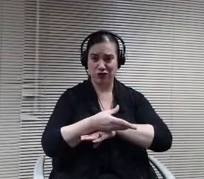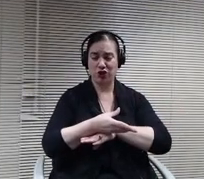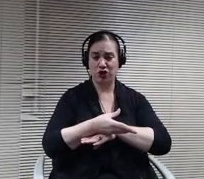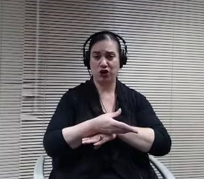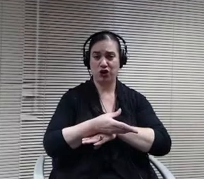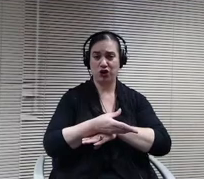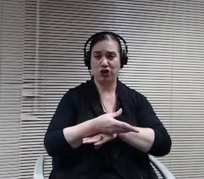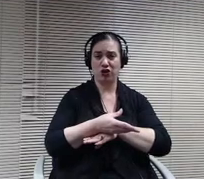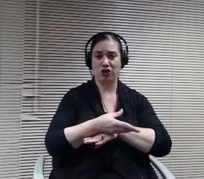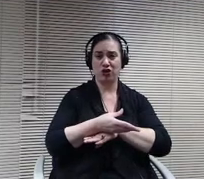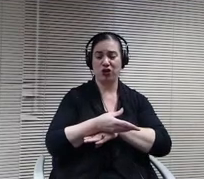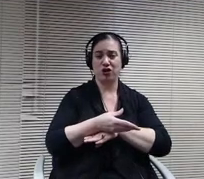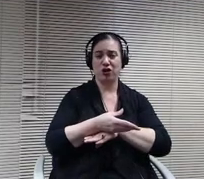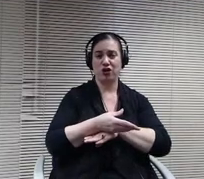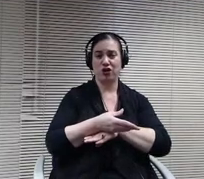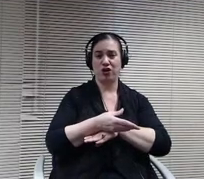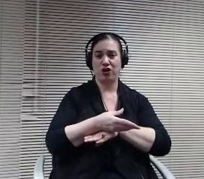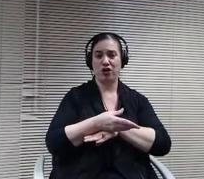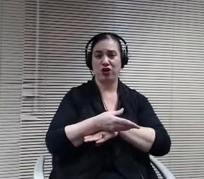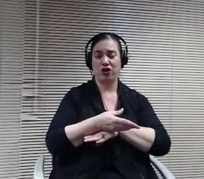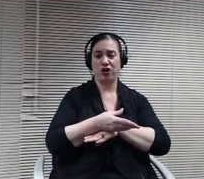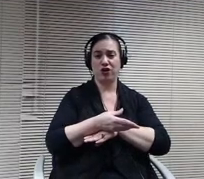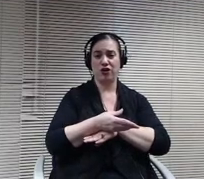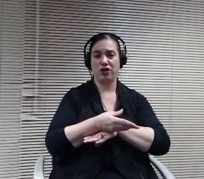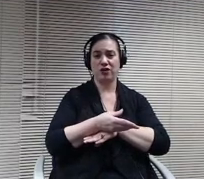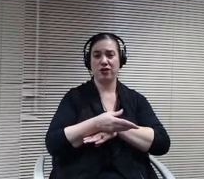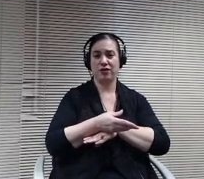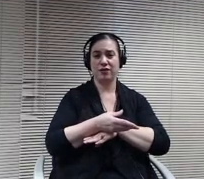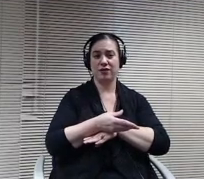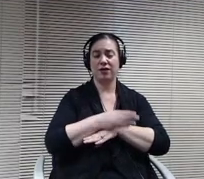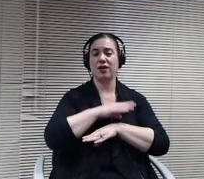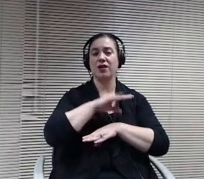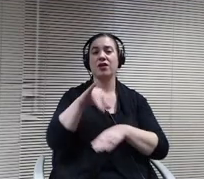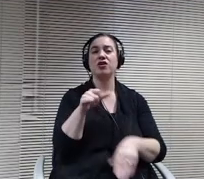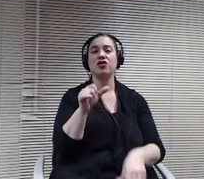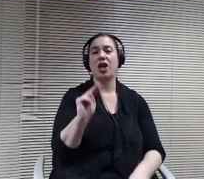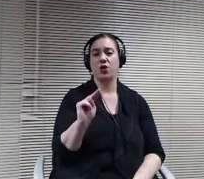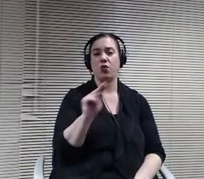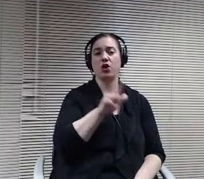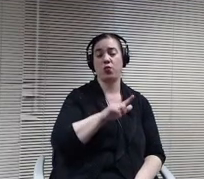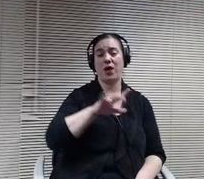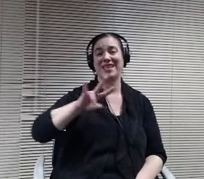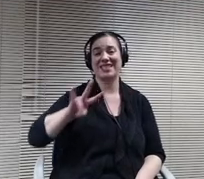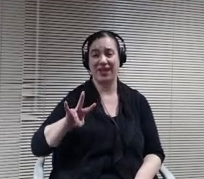Of. January, we think that it would be a smoother transition